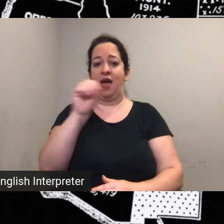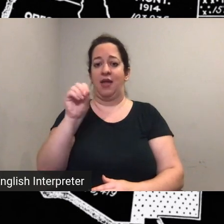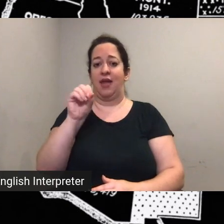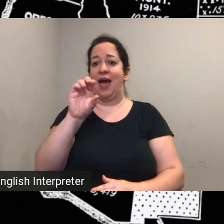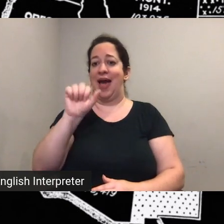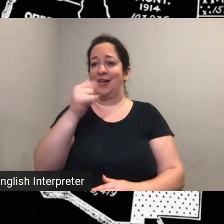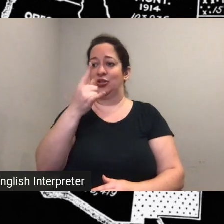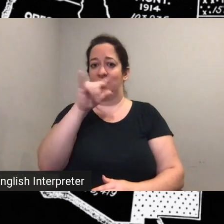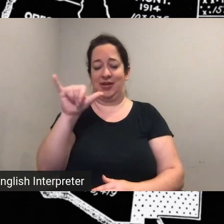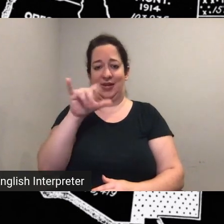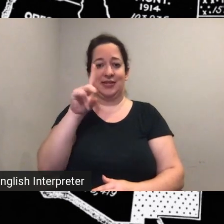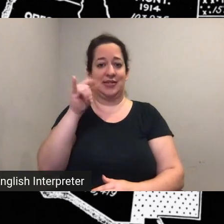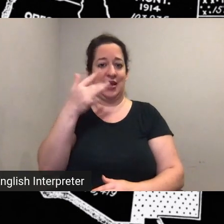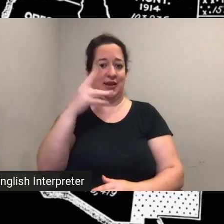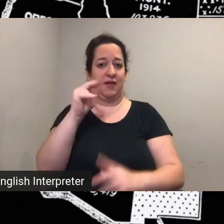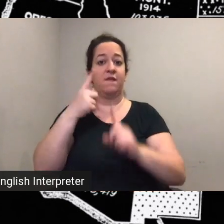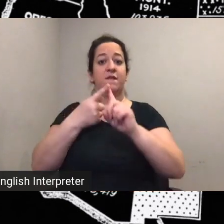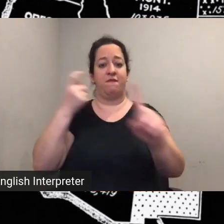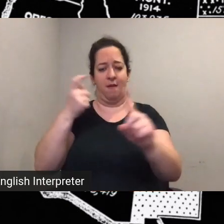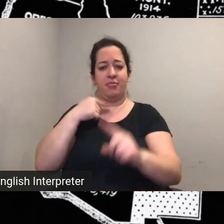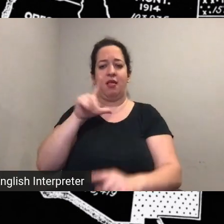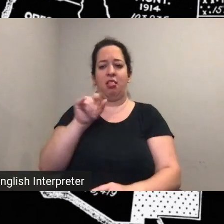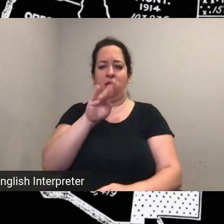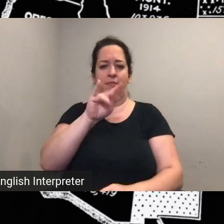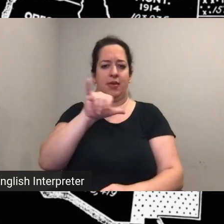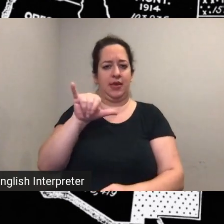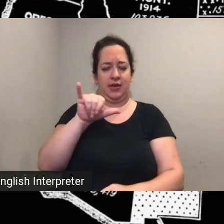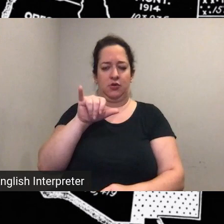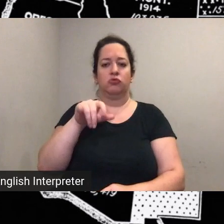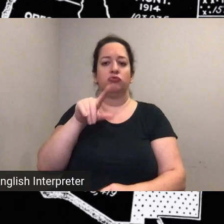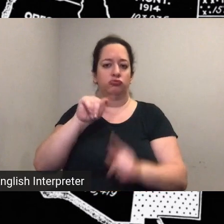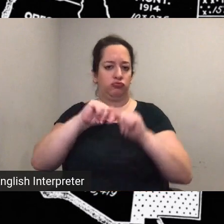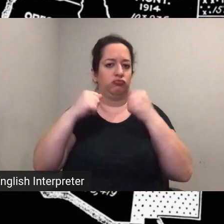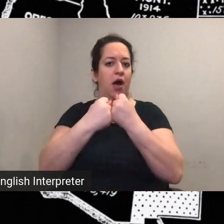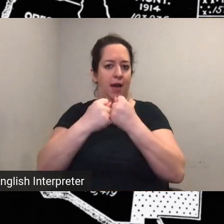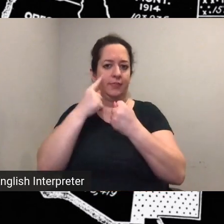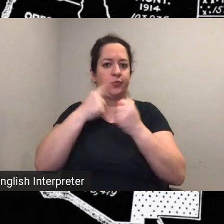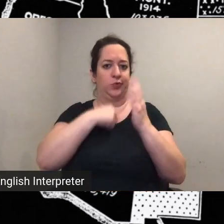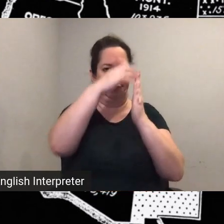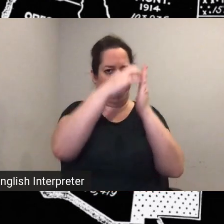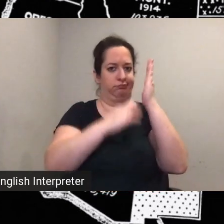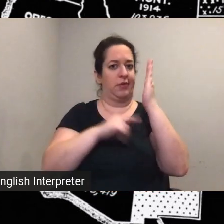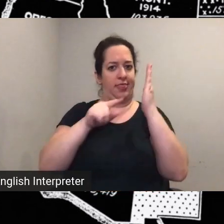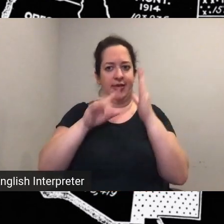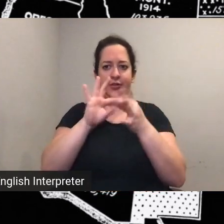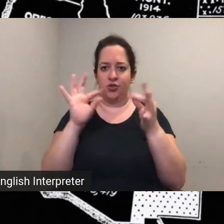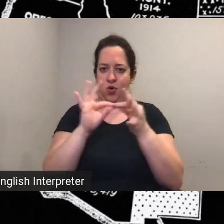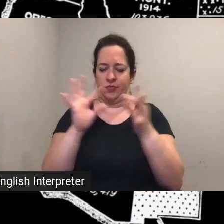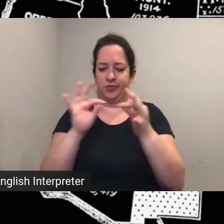well so now we're going to hear some introductory remarks from the collaborators on the suffragist map